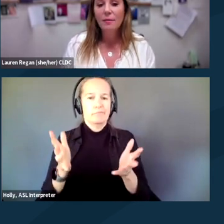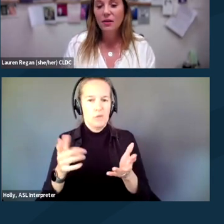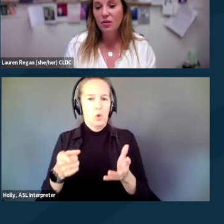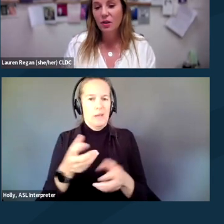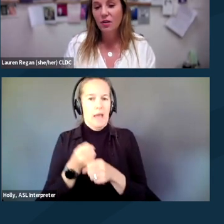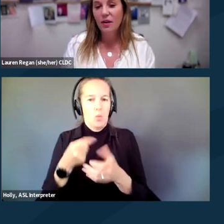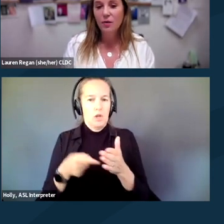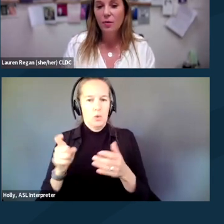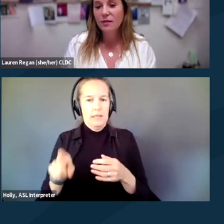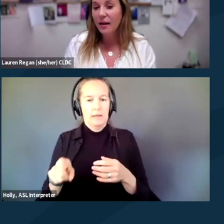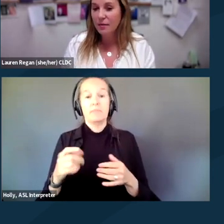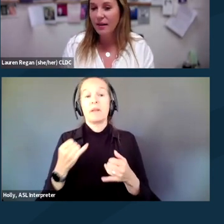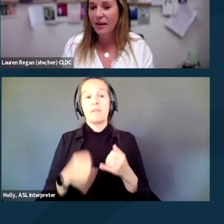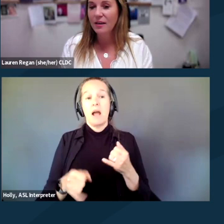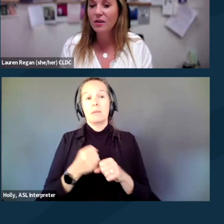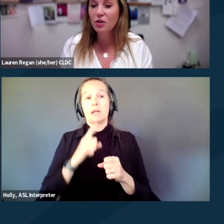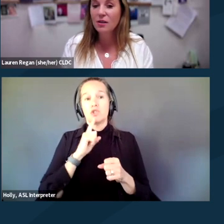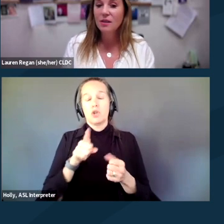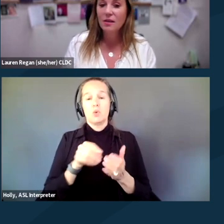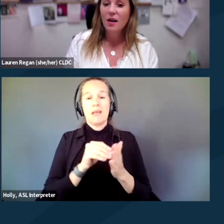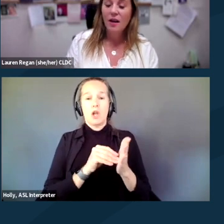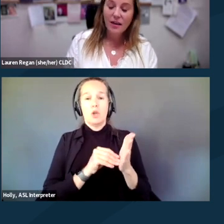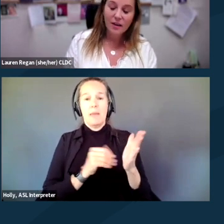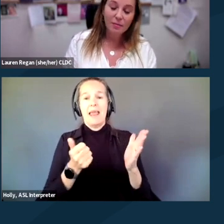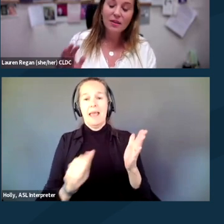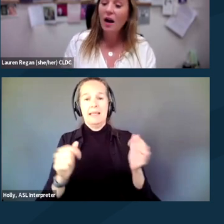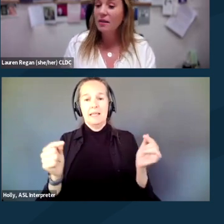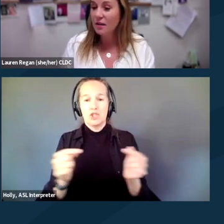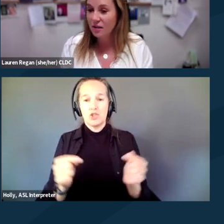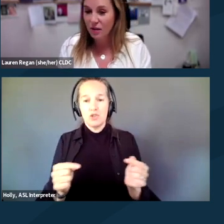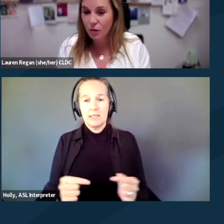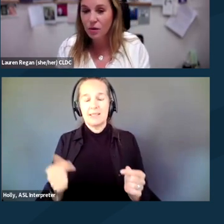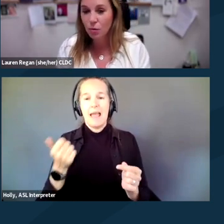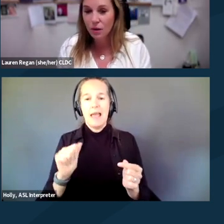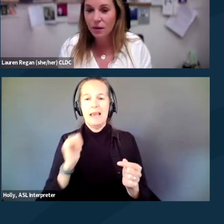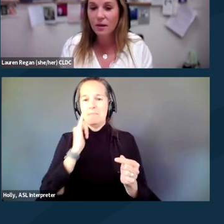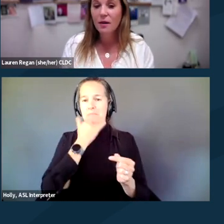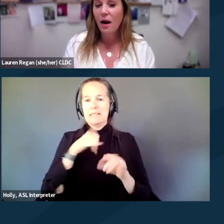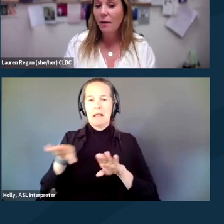make sure that you are documenting any injuries, any misconduct that you endured